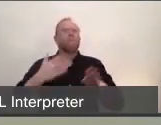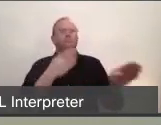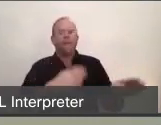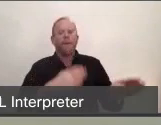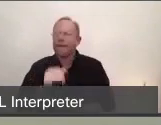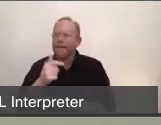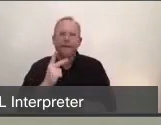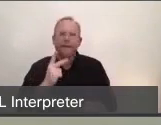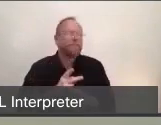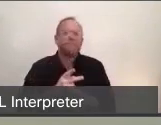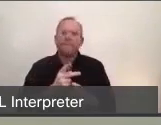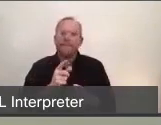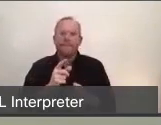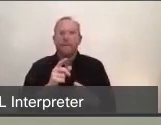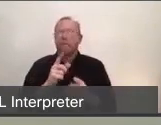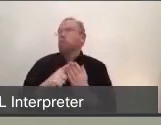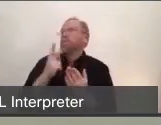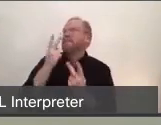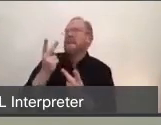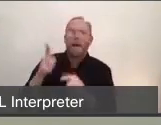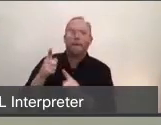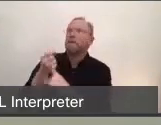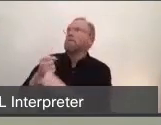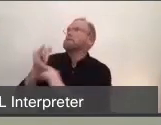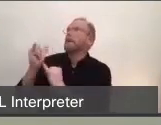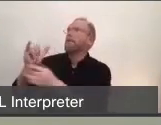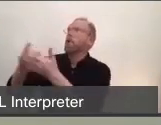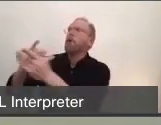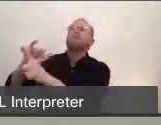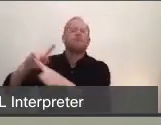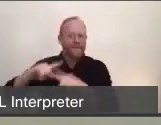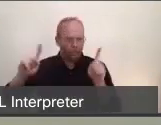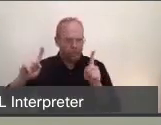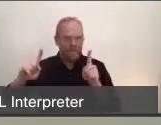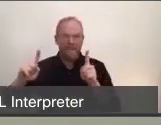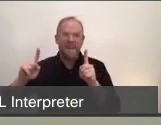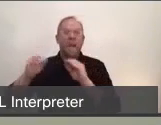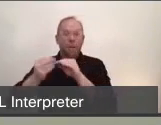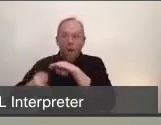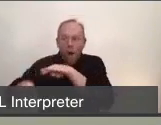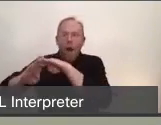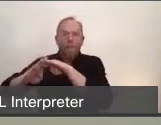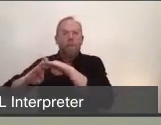not to see what we have seen in New York City and in Jersey, of high levels of ER visits and hospitalizations